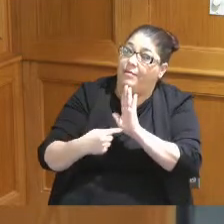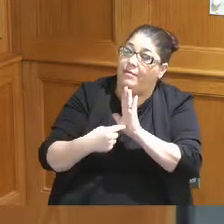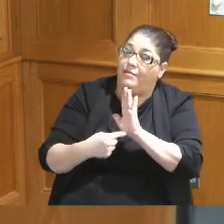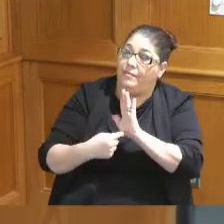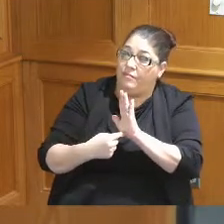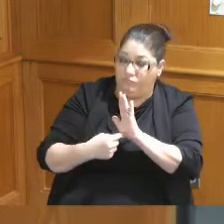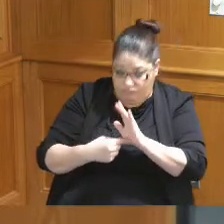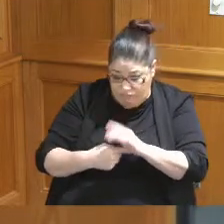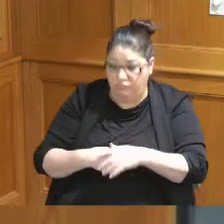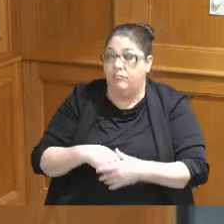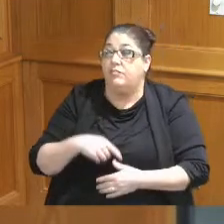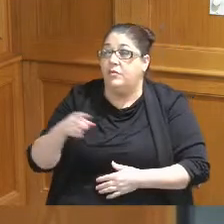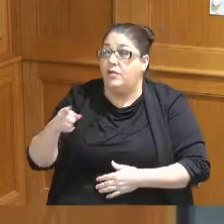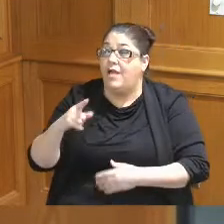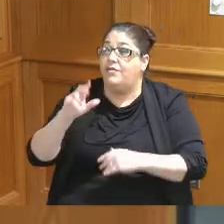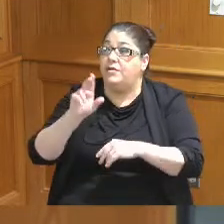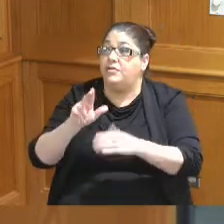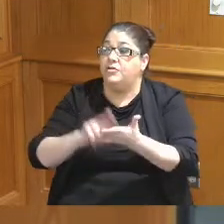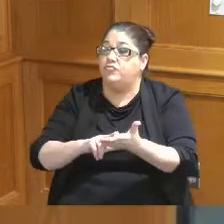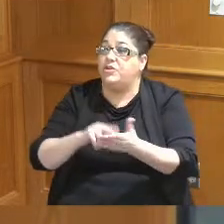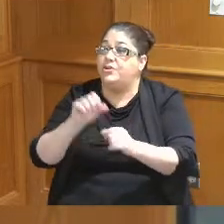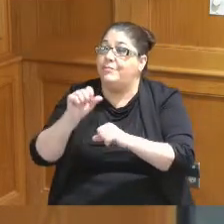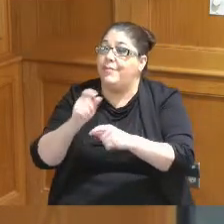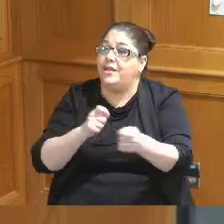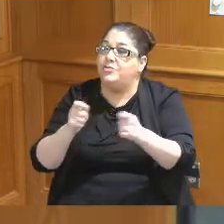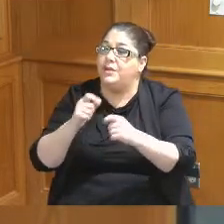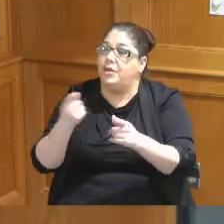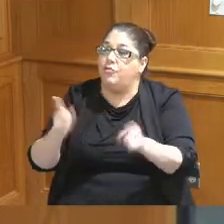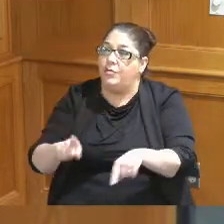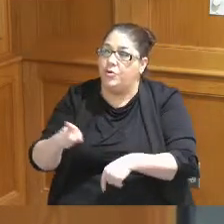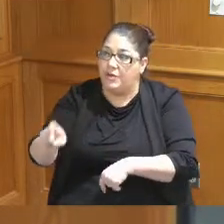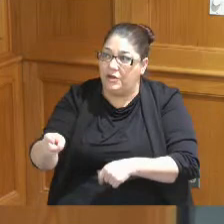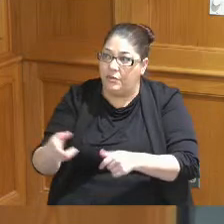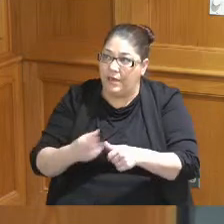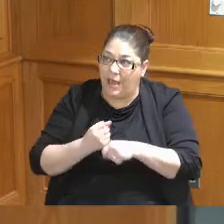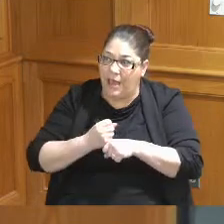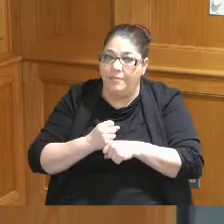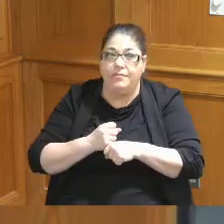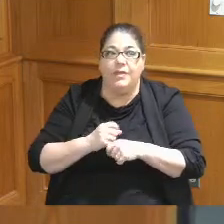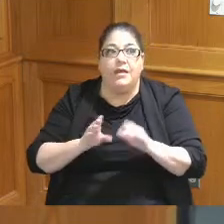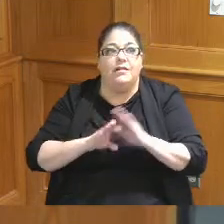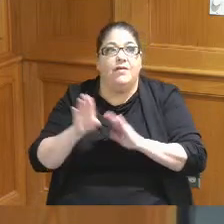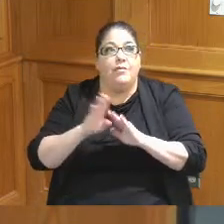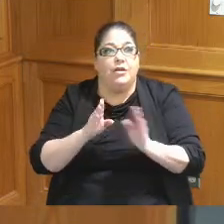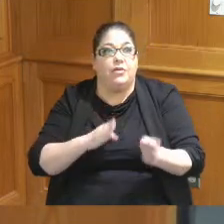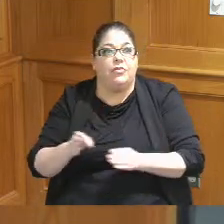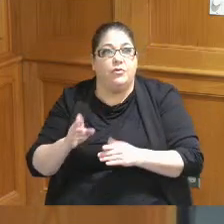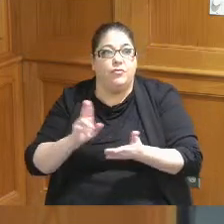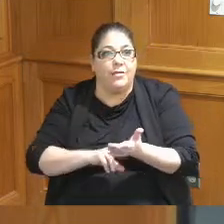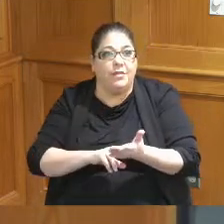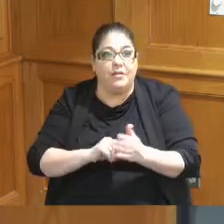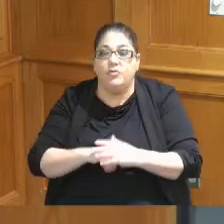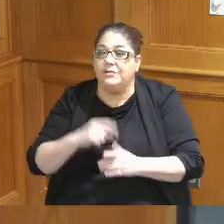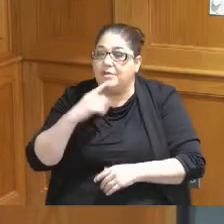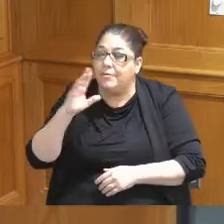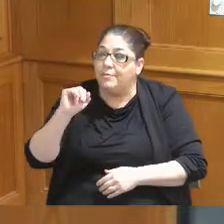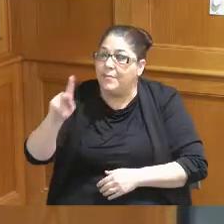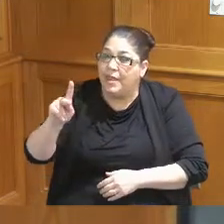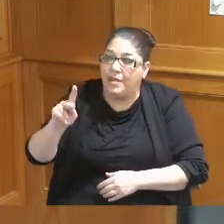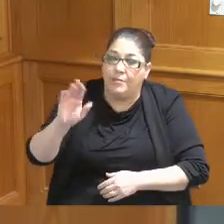going to get something you got a construction management agreement you said you got to get you said you got to get a development agreement you said the bank the bank not taking your word